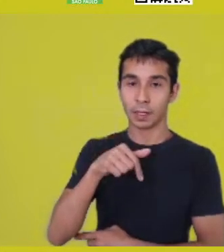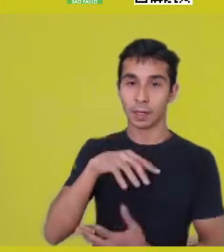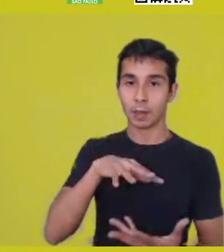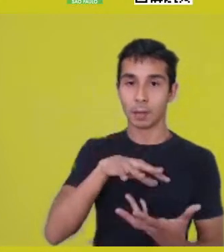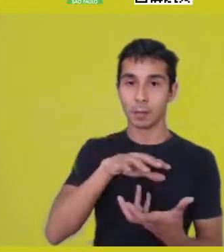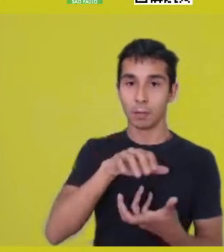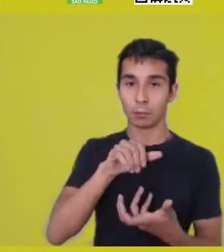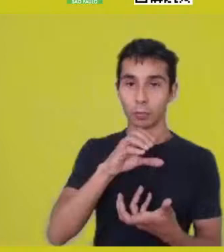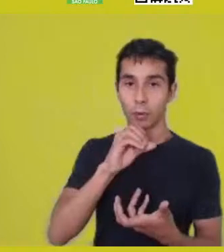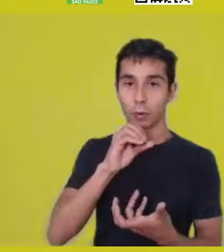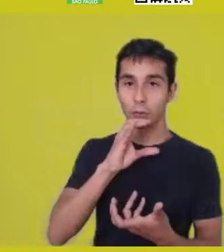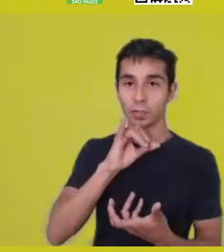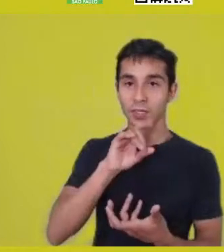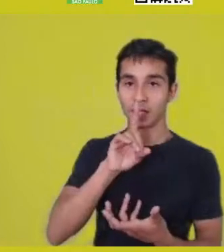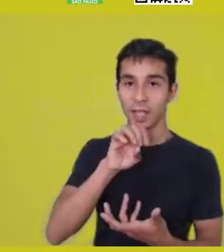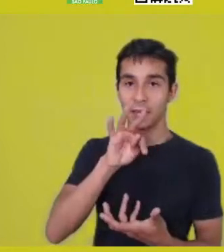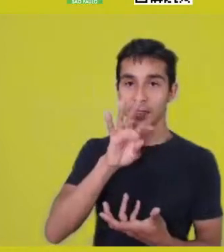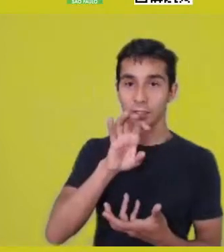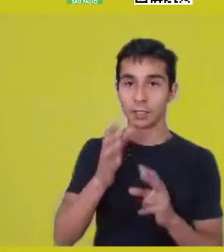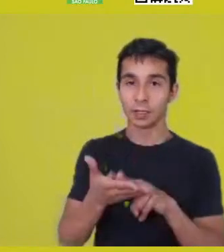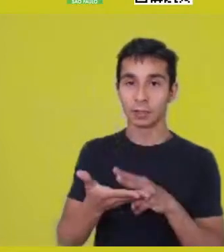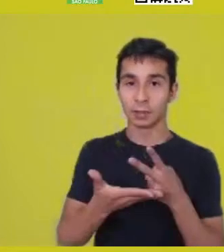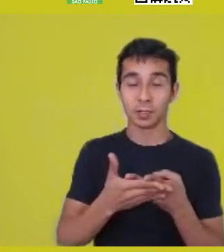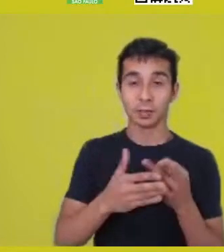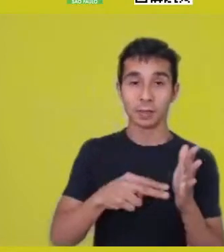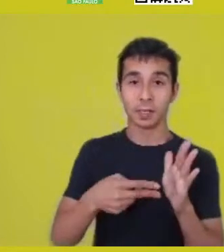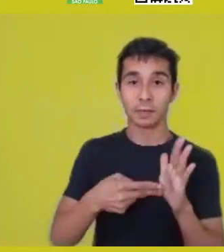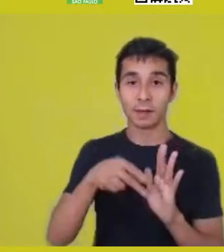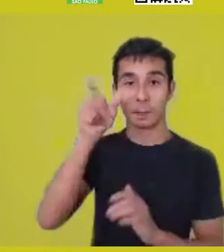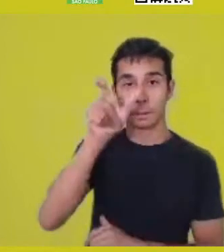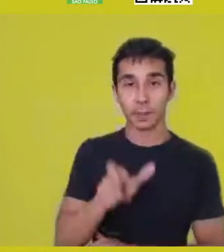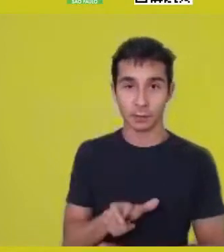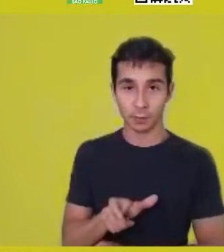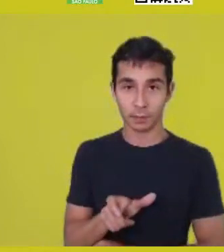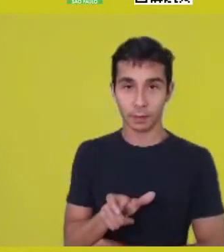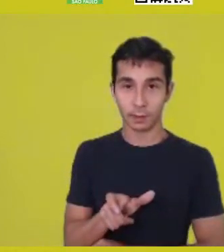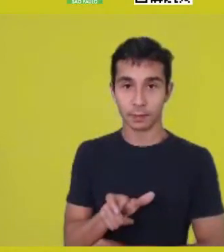presented as “person”, muntu = person...